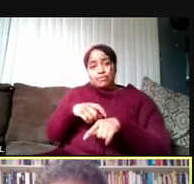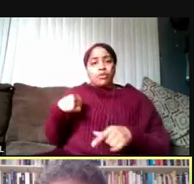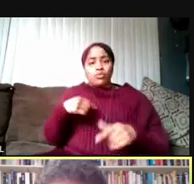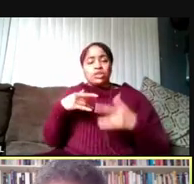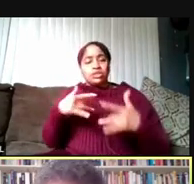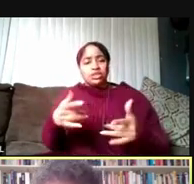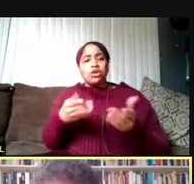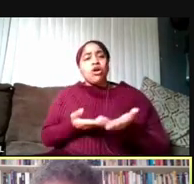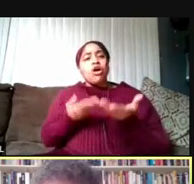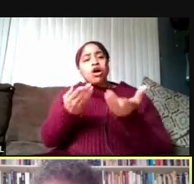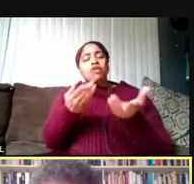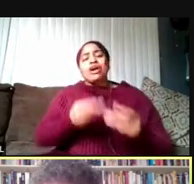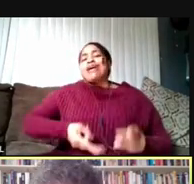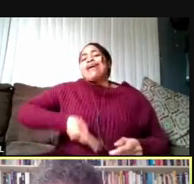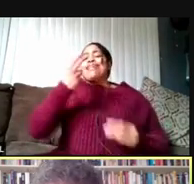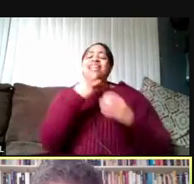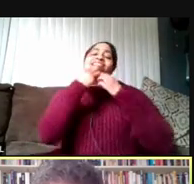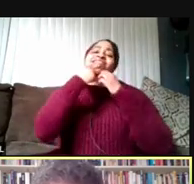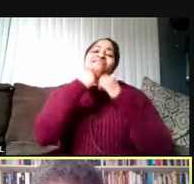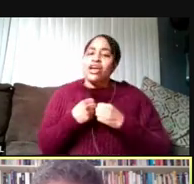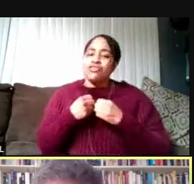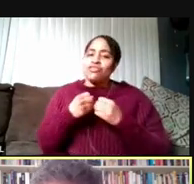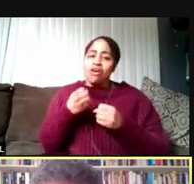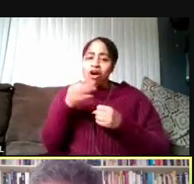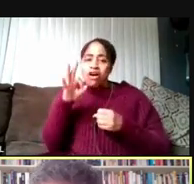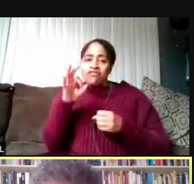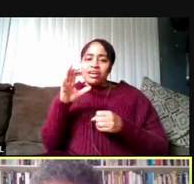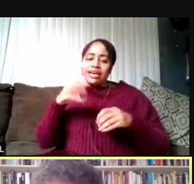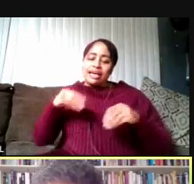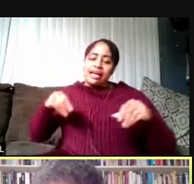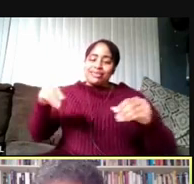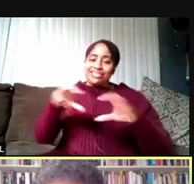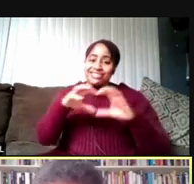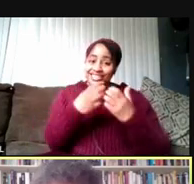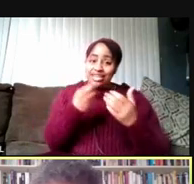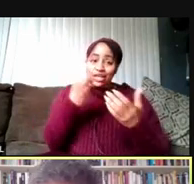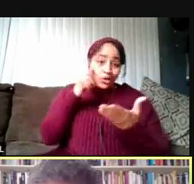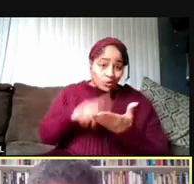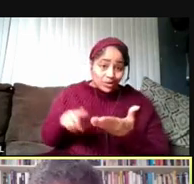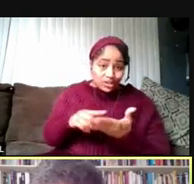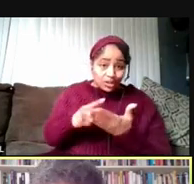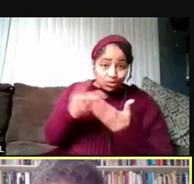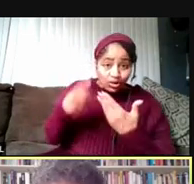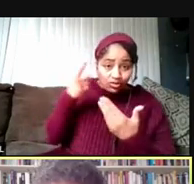of highly valued off-campus classes and research programs for our University of Michigan students